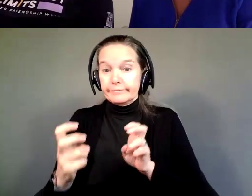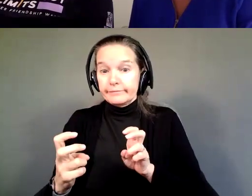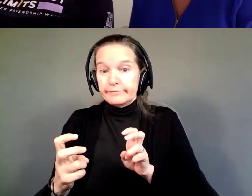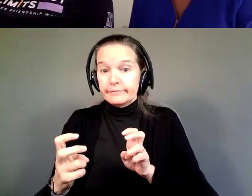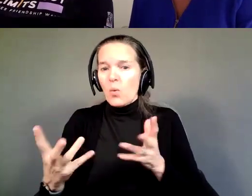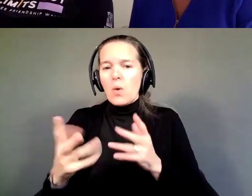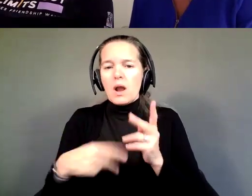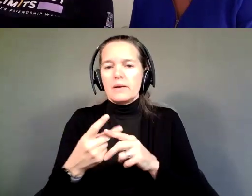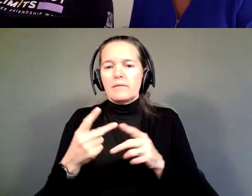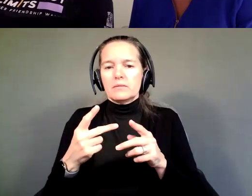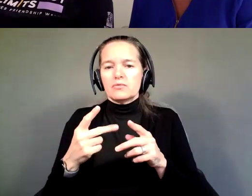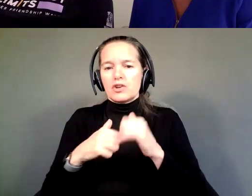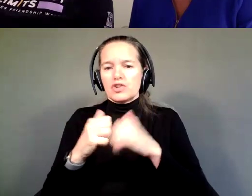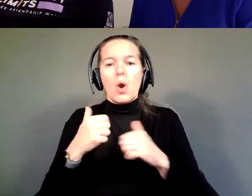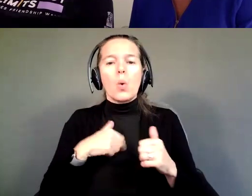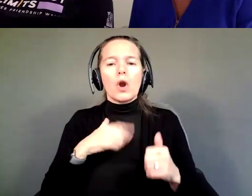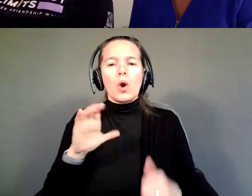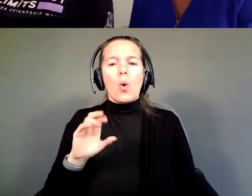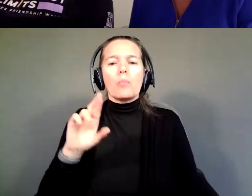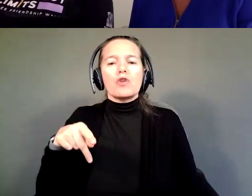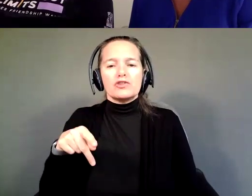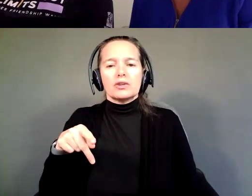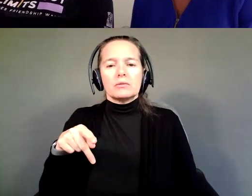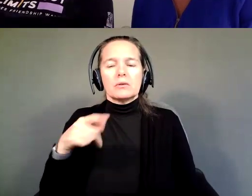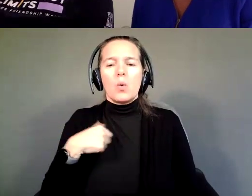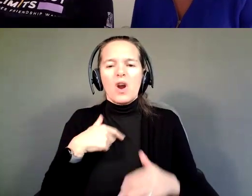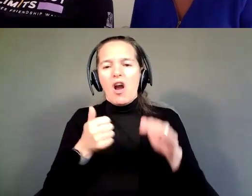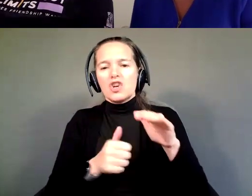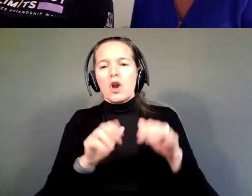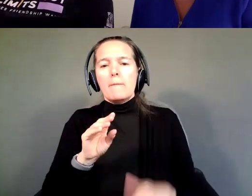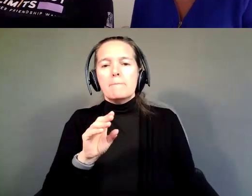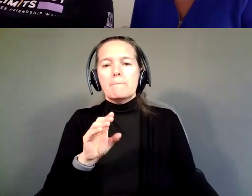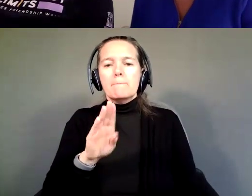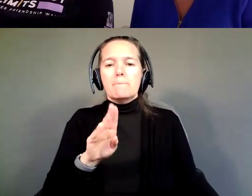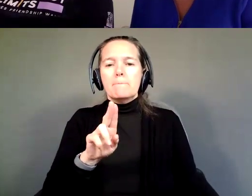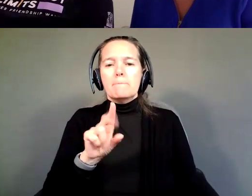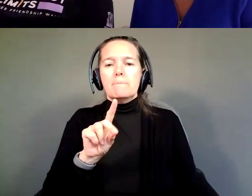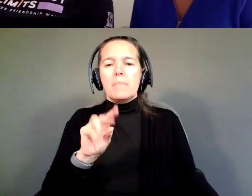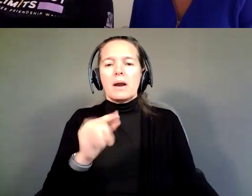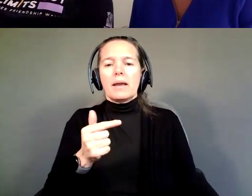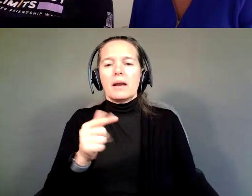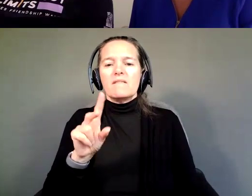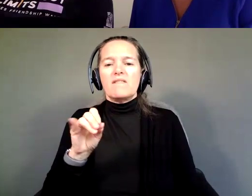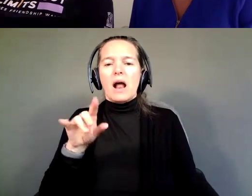We have a corporation, so we're under Budding Violet Incorporated. So, everything falls under that.